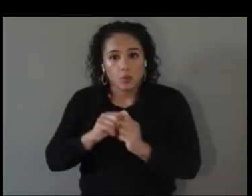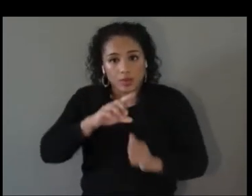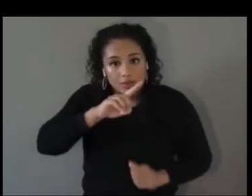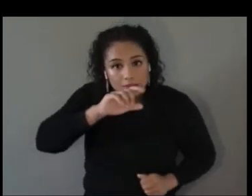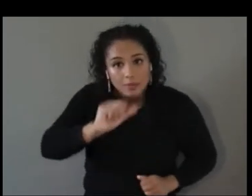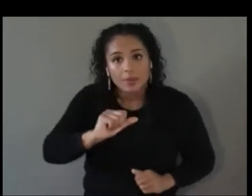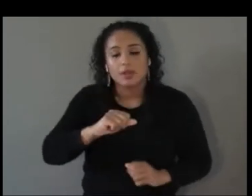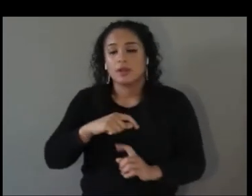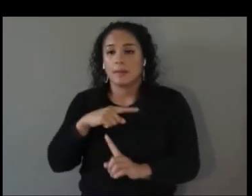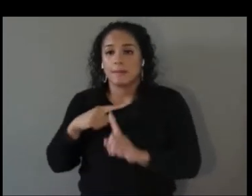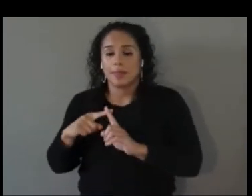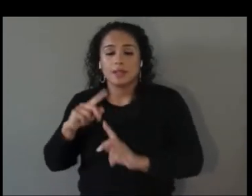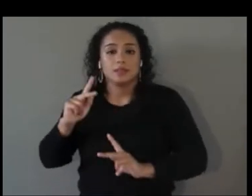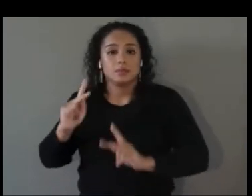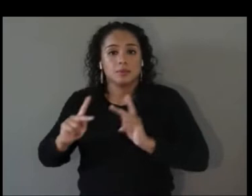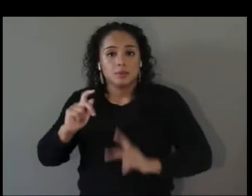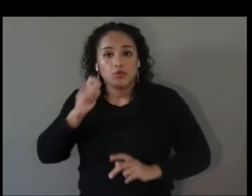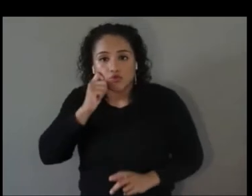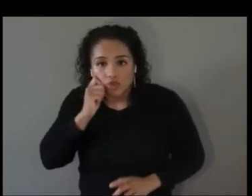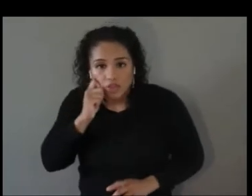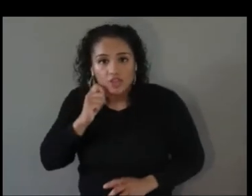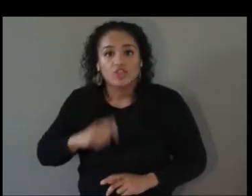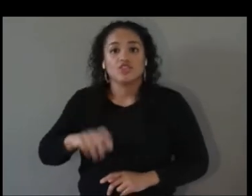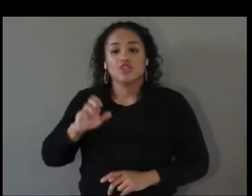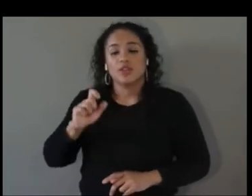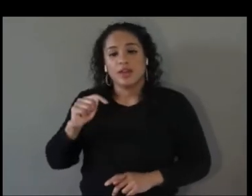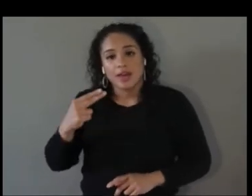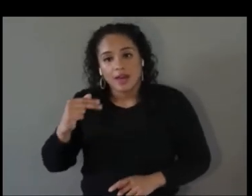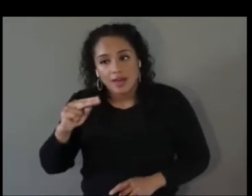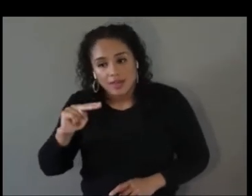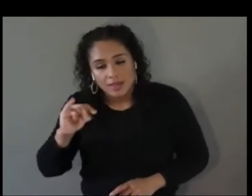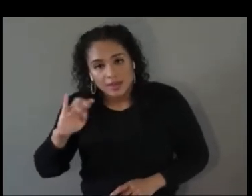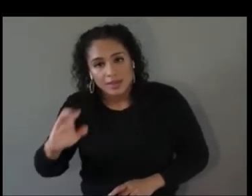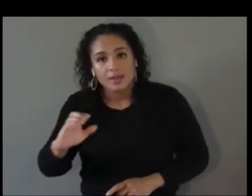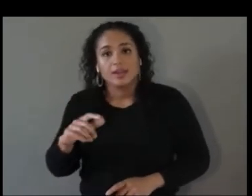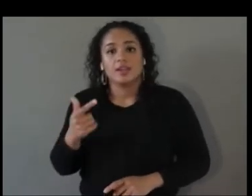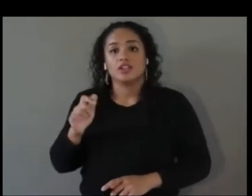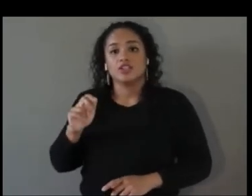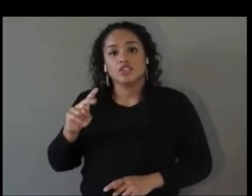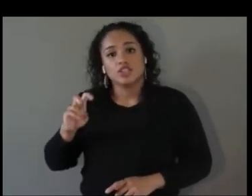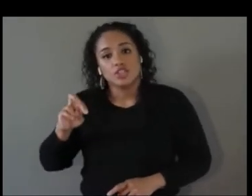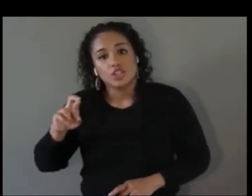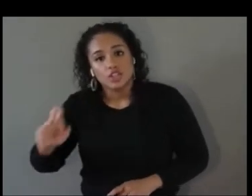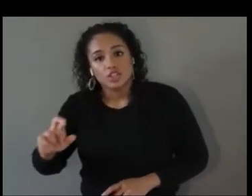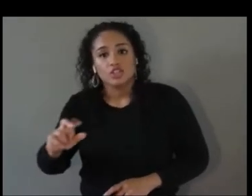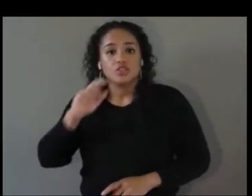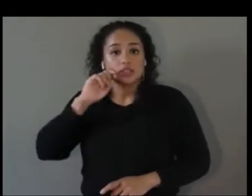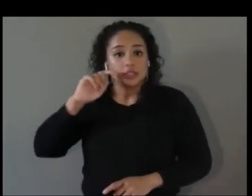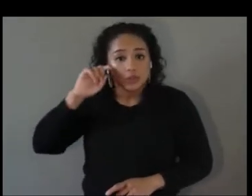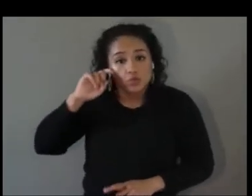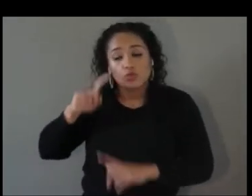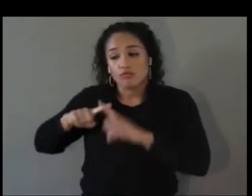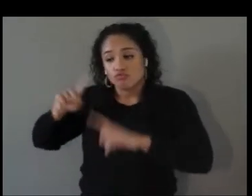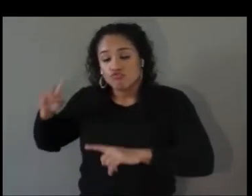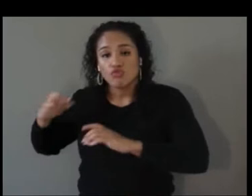racial, ethnic, gender, sexual, cultural, religious and socioeconomic backgrounds. And today, we have a wonderful